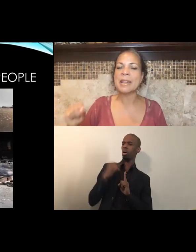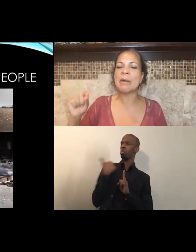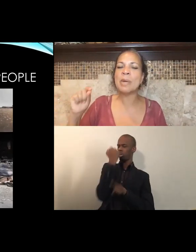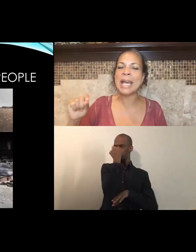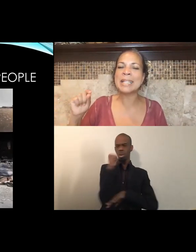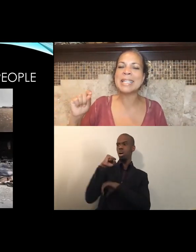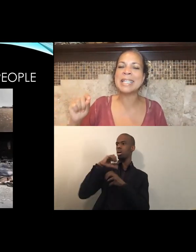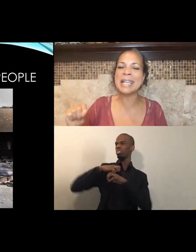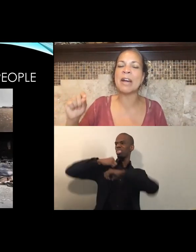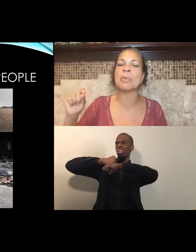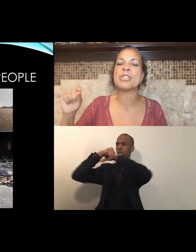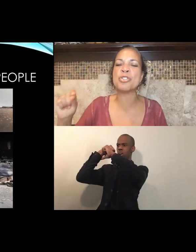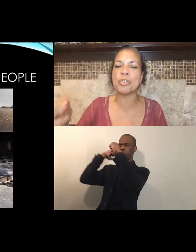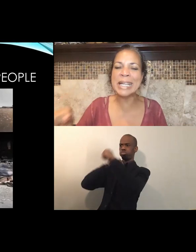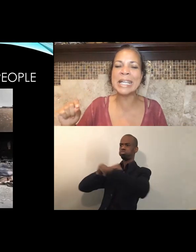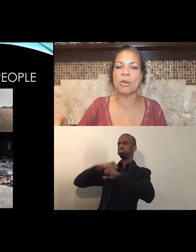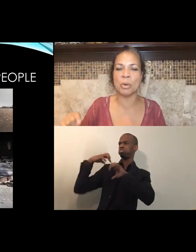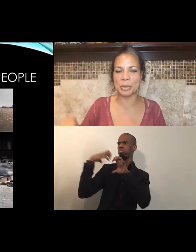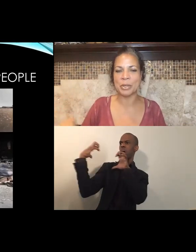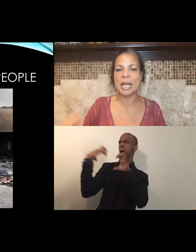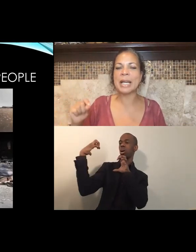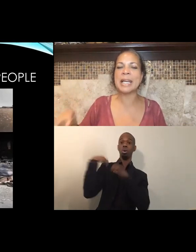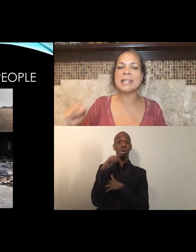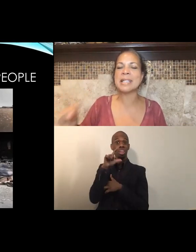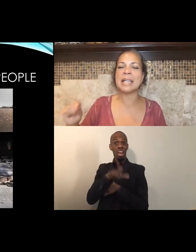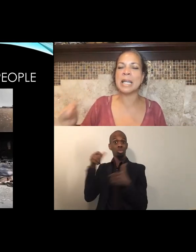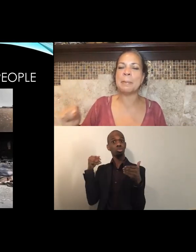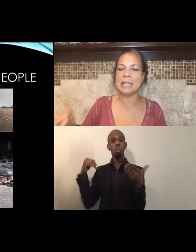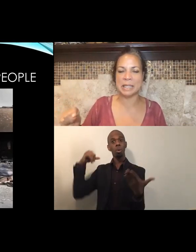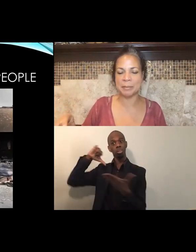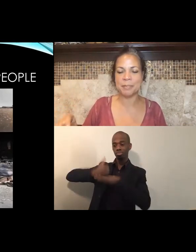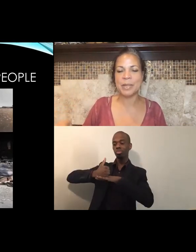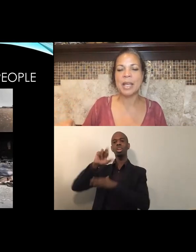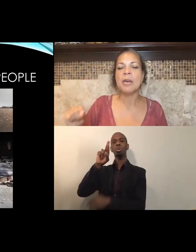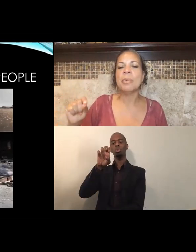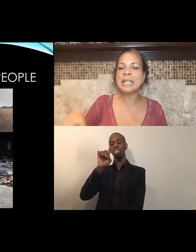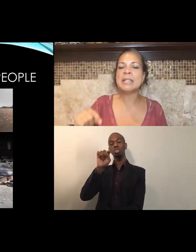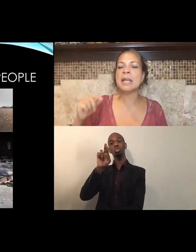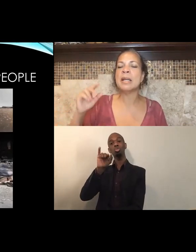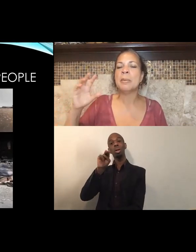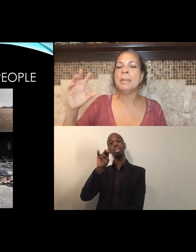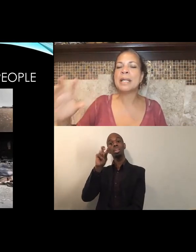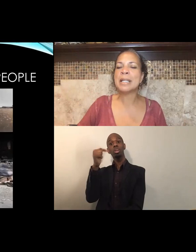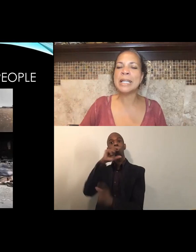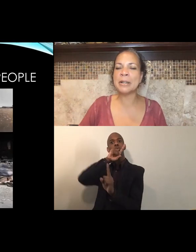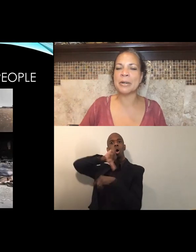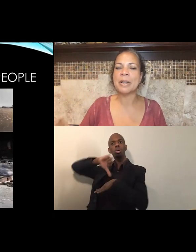that we had to get a restraining order against LAPD. We need to be clear,